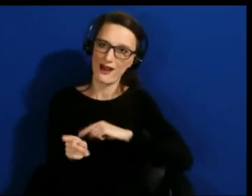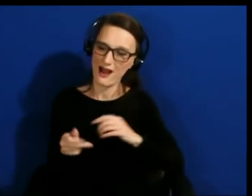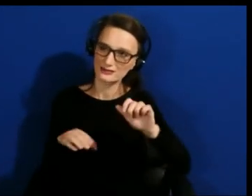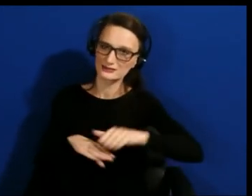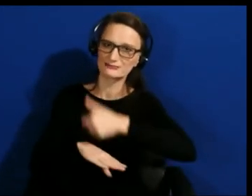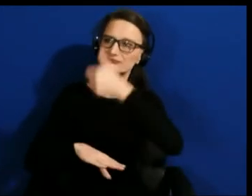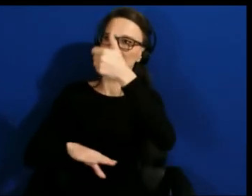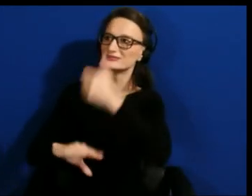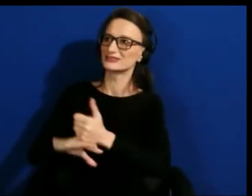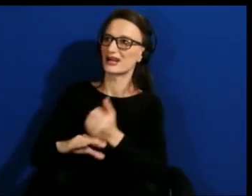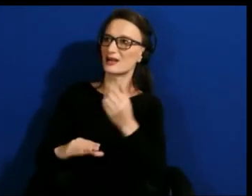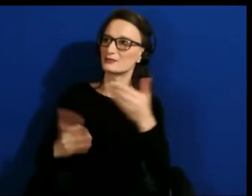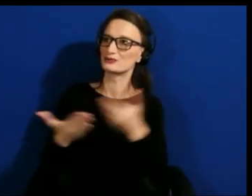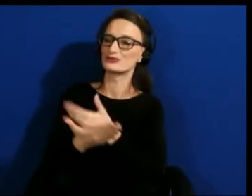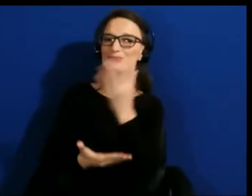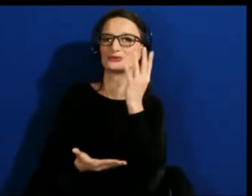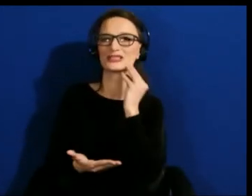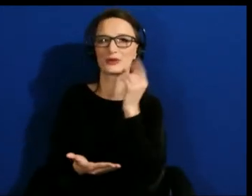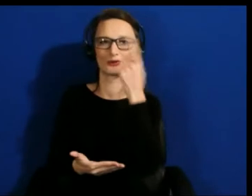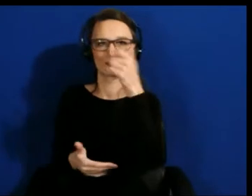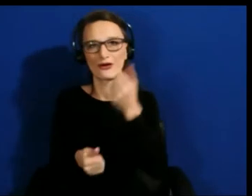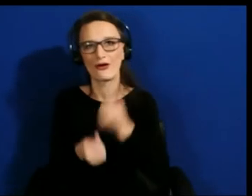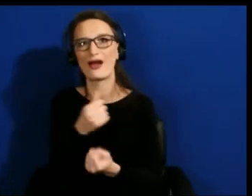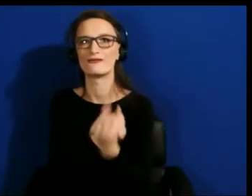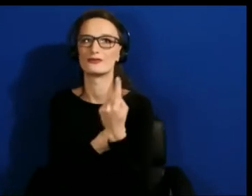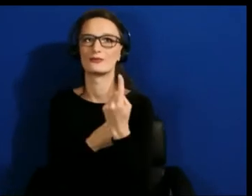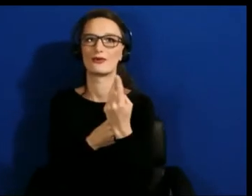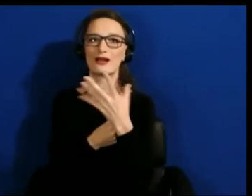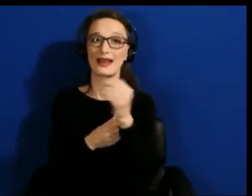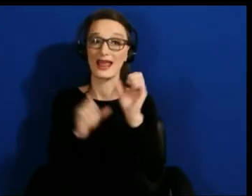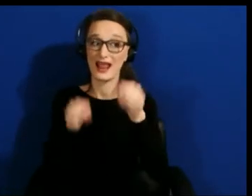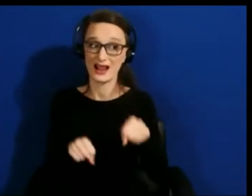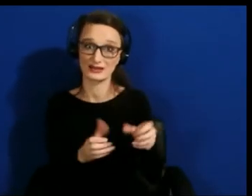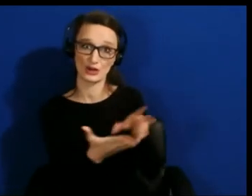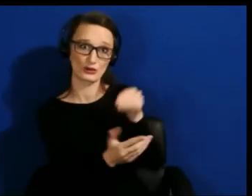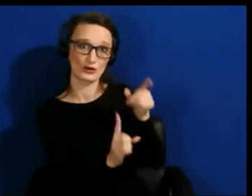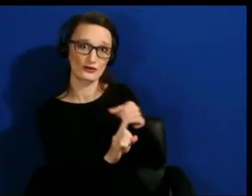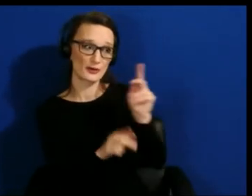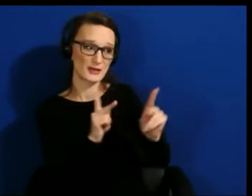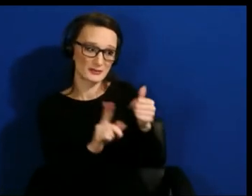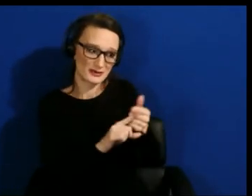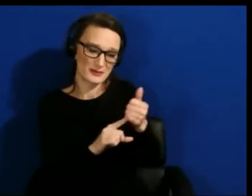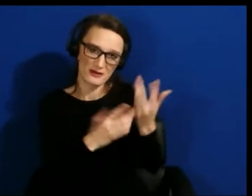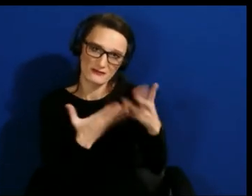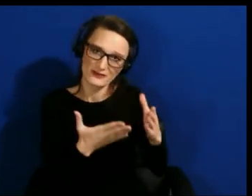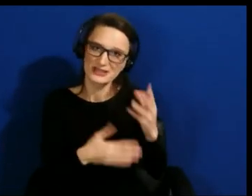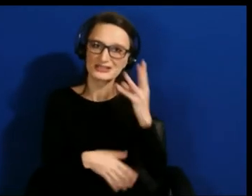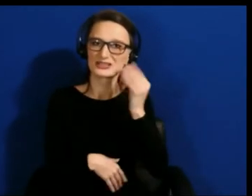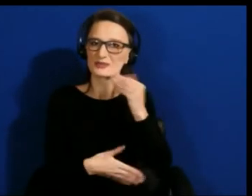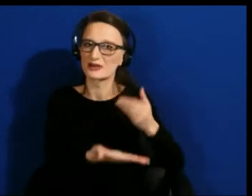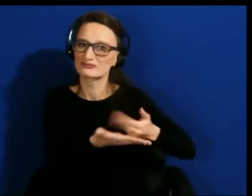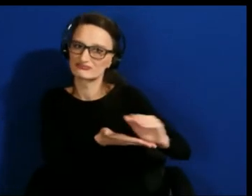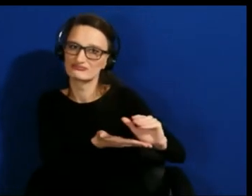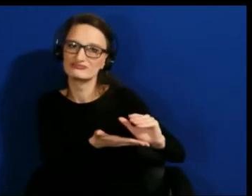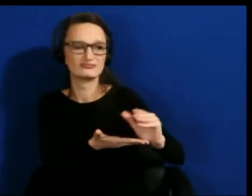And that we can learn from people with excluded experiences to create incredible experiences for all.